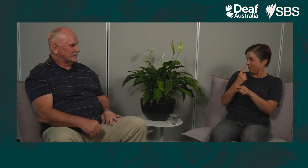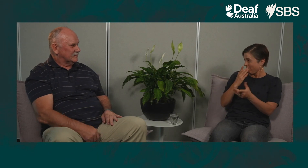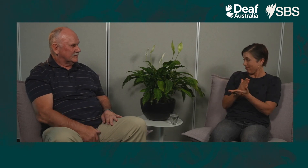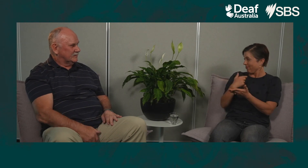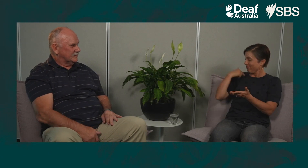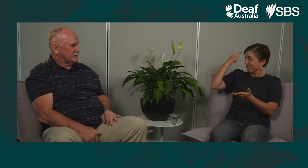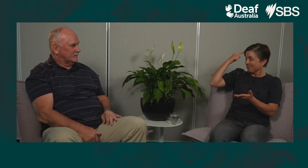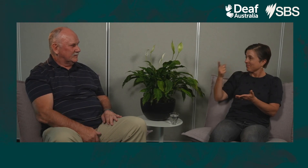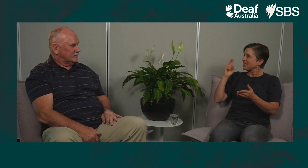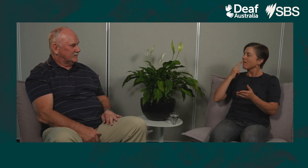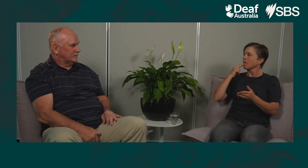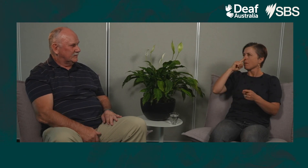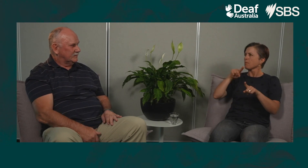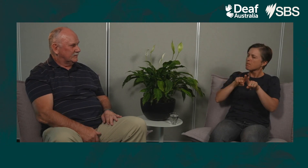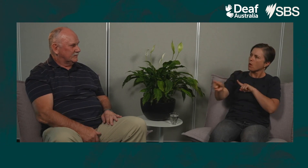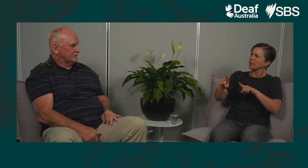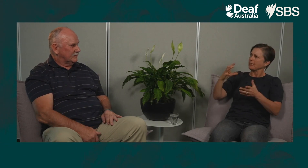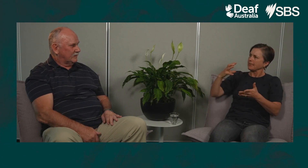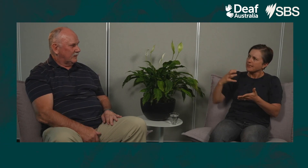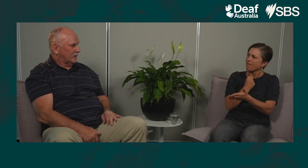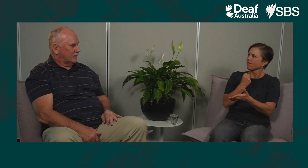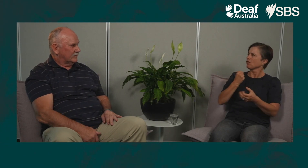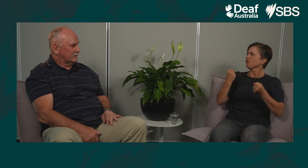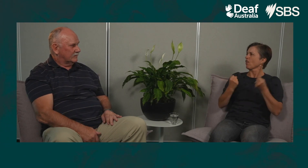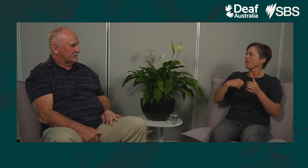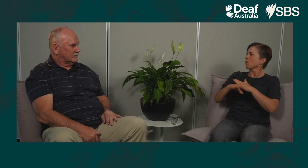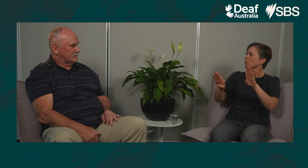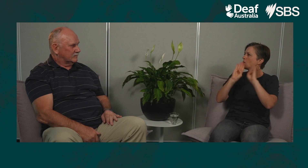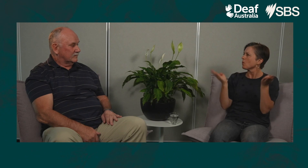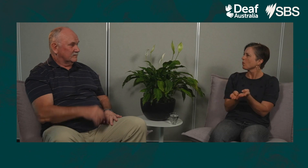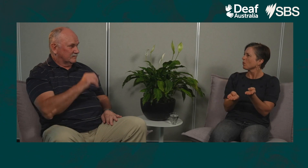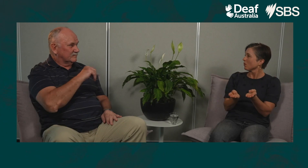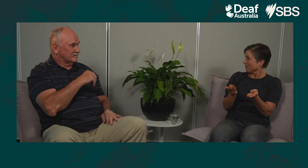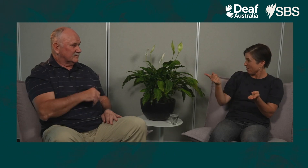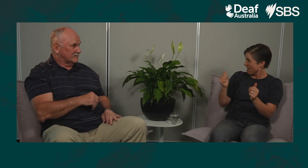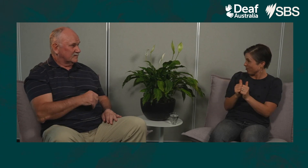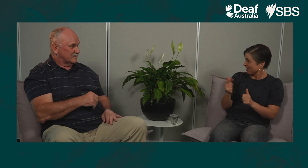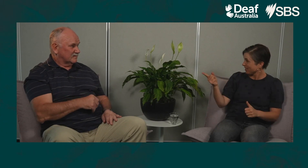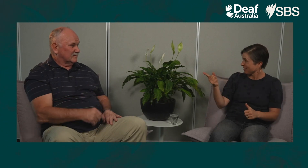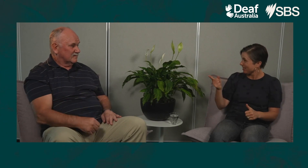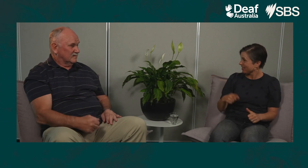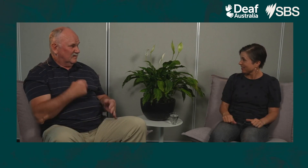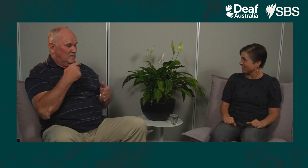Whilst on the subject of driving, there is a belief that Deaf people are the safest drivers in the world. Do you agree?